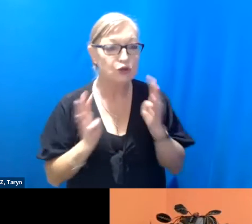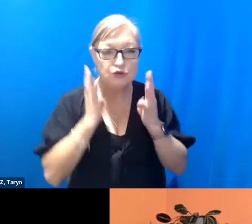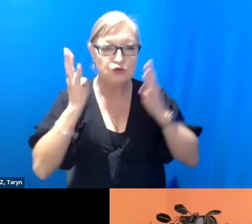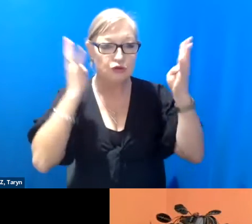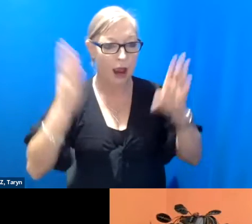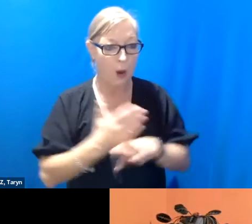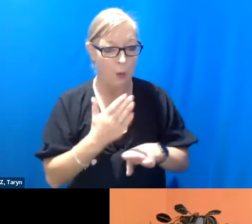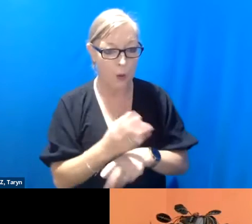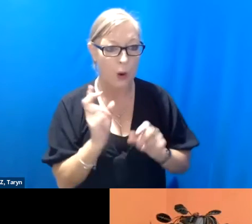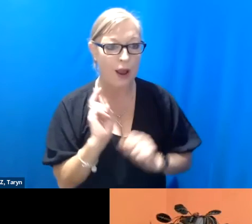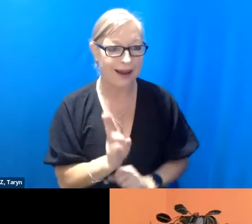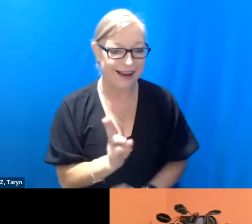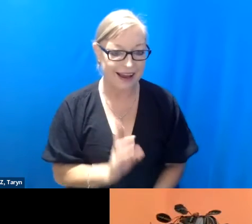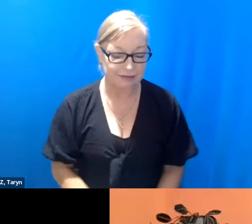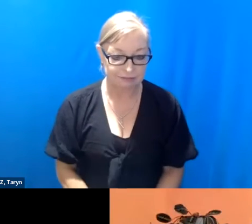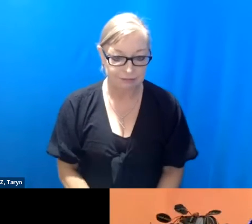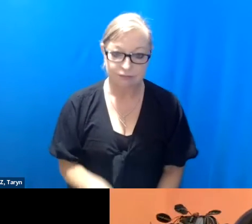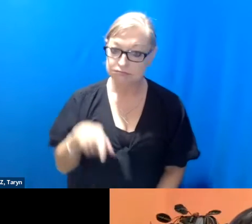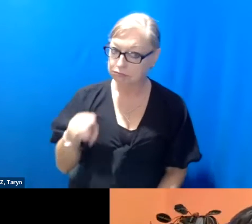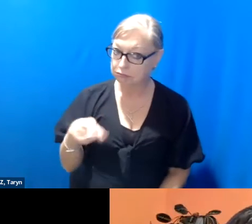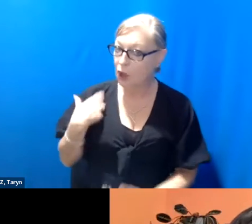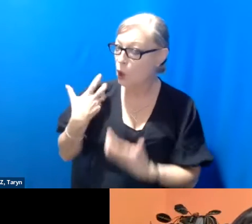Absolutely, which university are you working with?